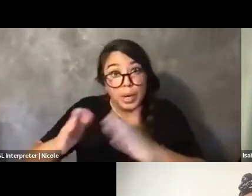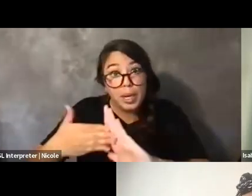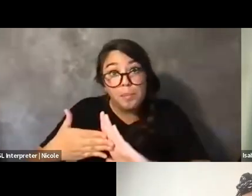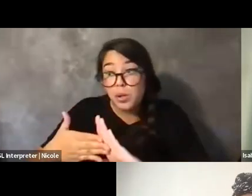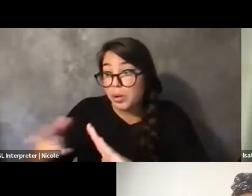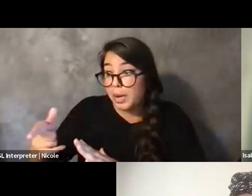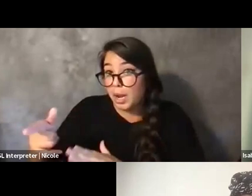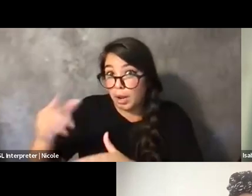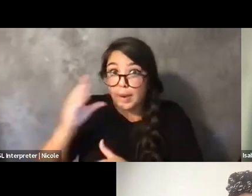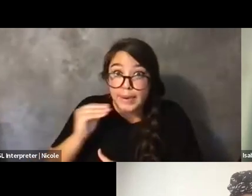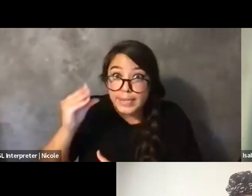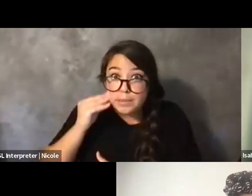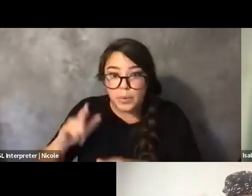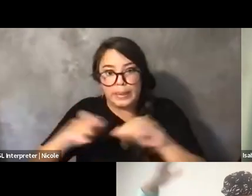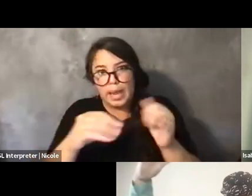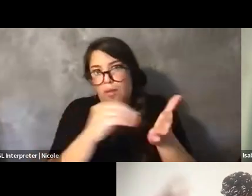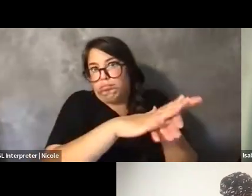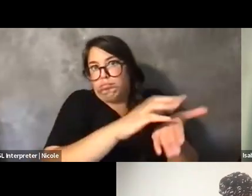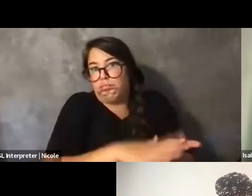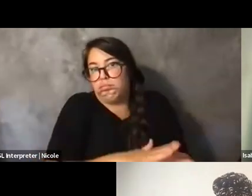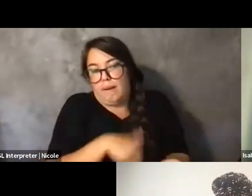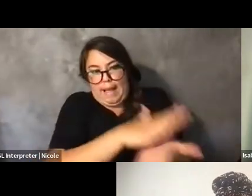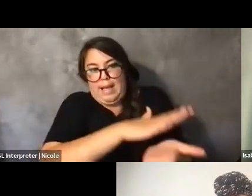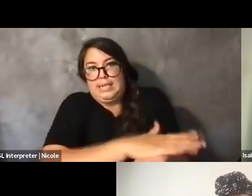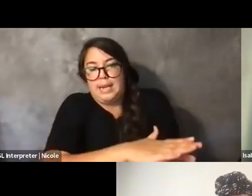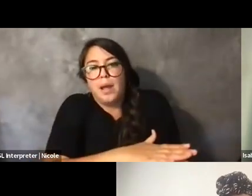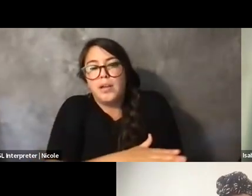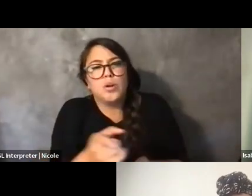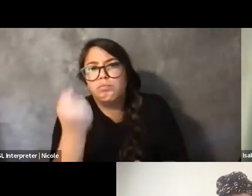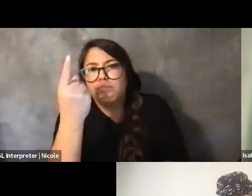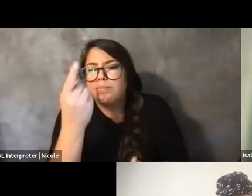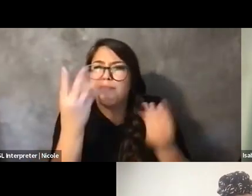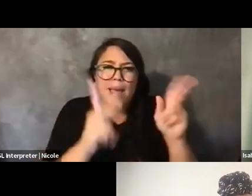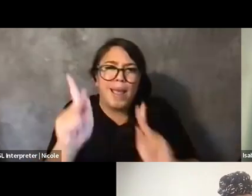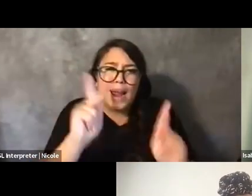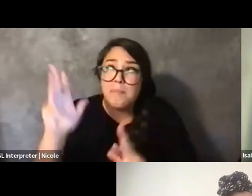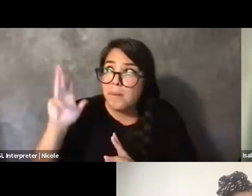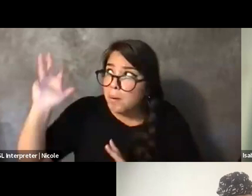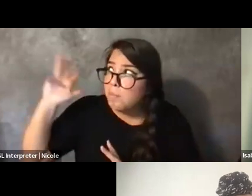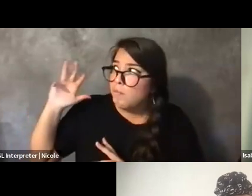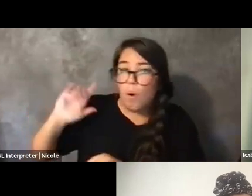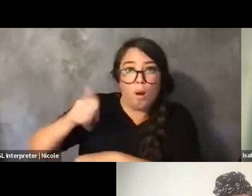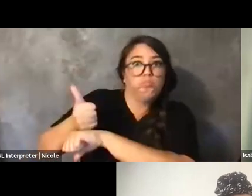And all of those folks who have fought and built those resources for us to be able to point to and say, "Other people have done this.